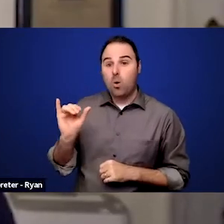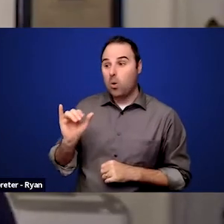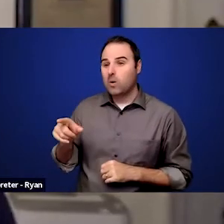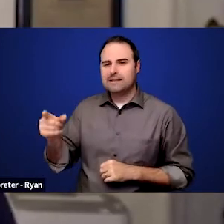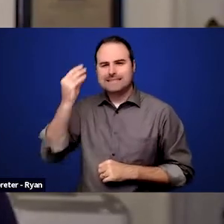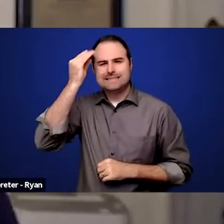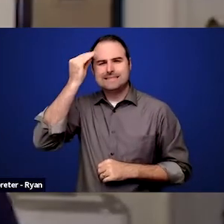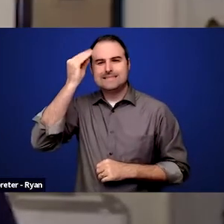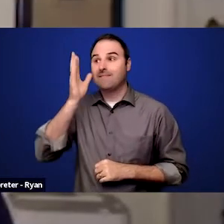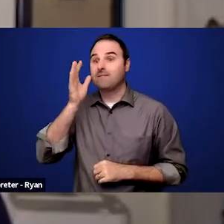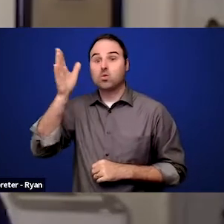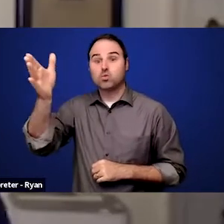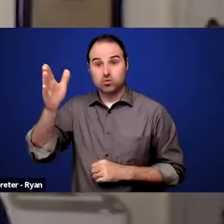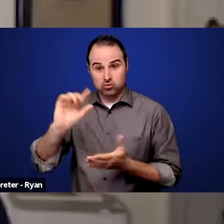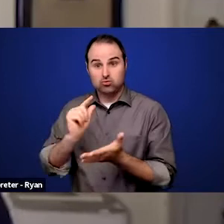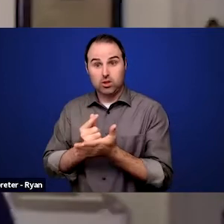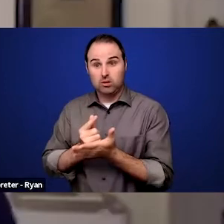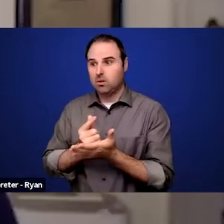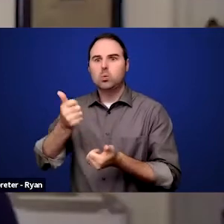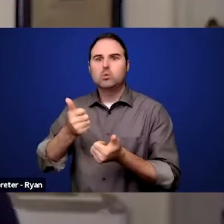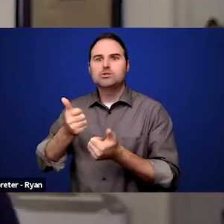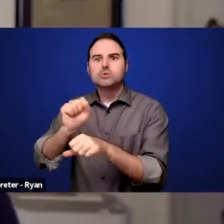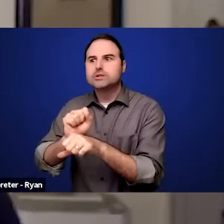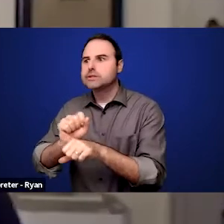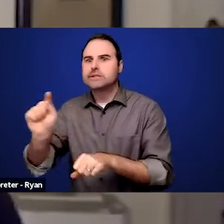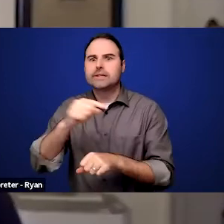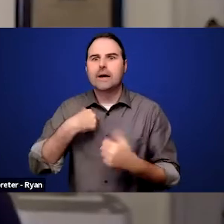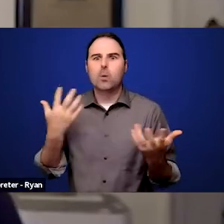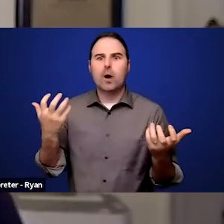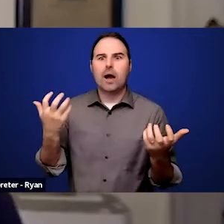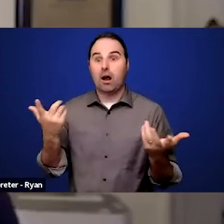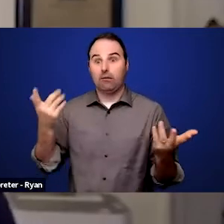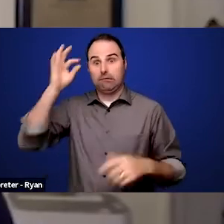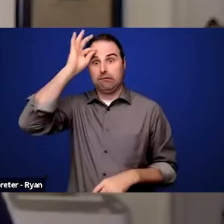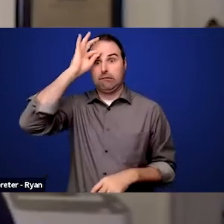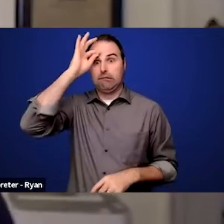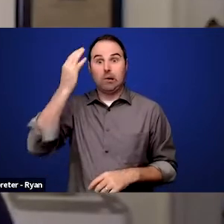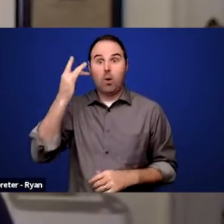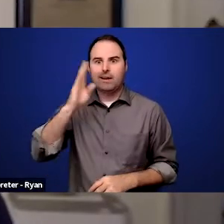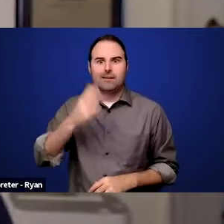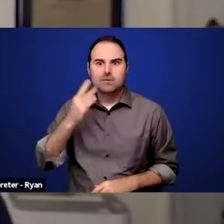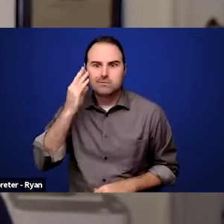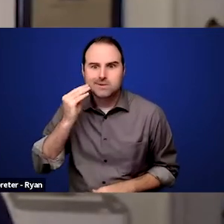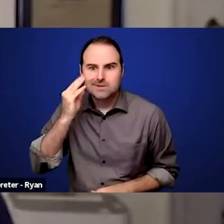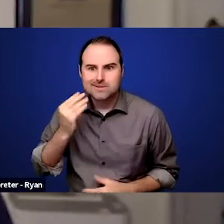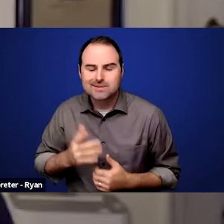when they're getting out of high school. [Vanessa] Okay. And I think another very important issue is to be working with families and working with families